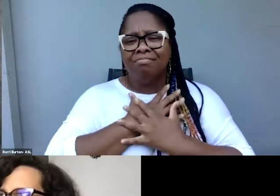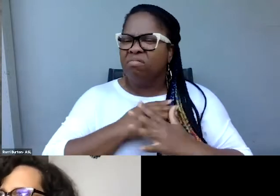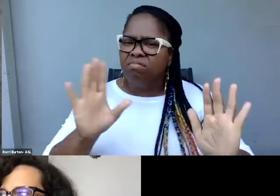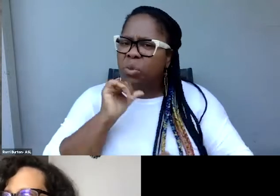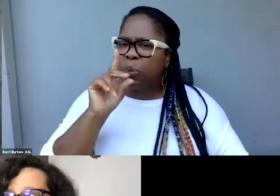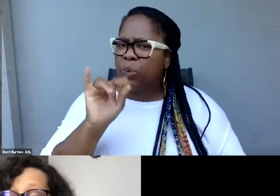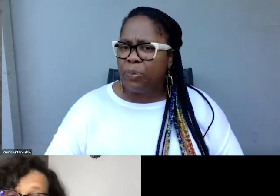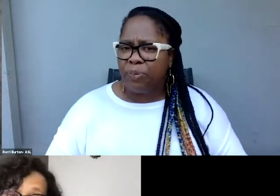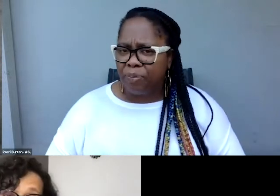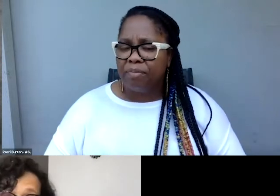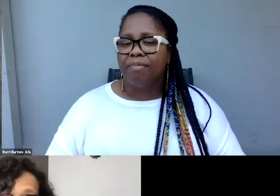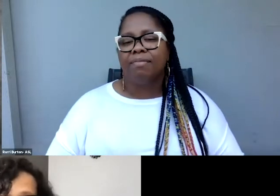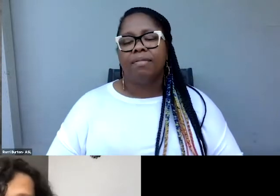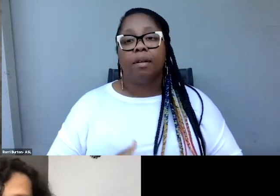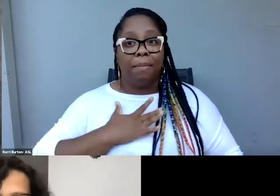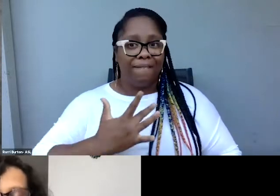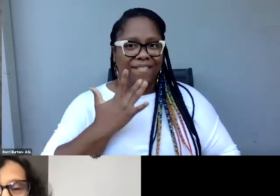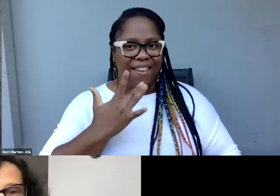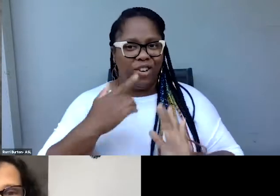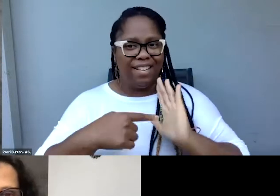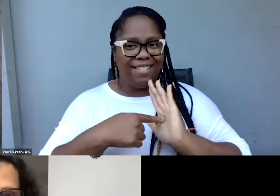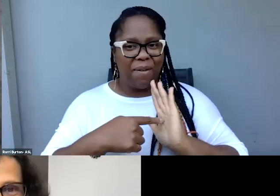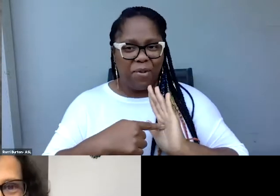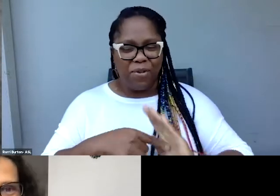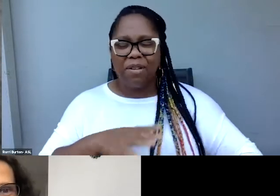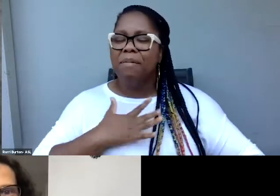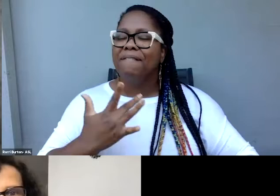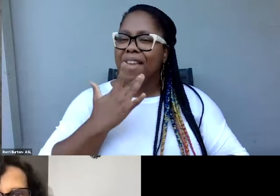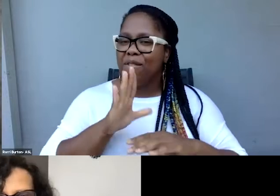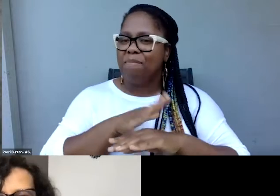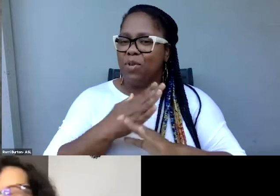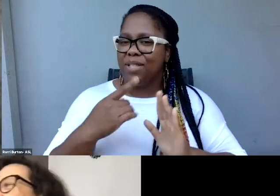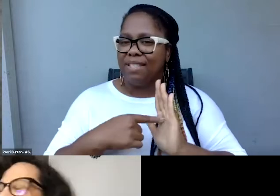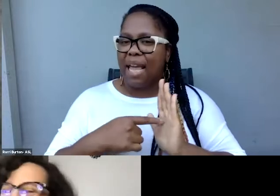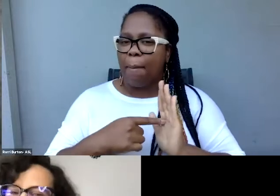And then my favorite music example, my favorite music example to hate